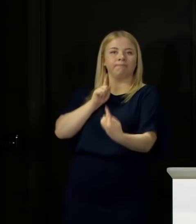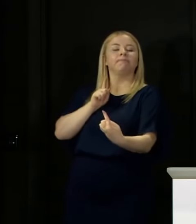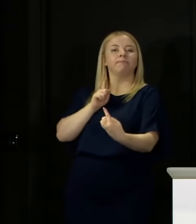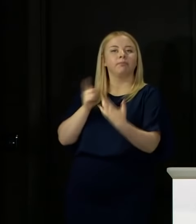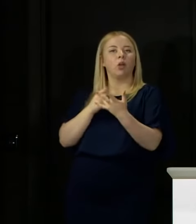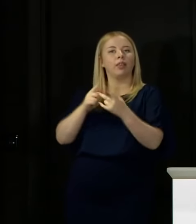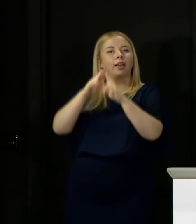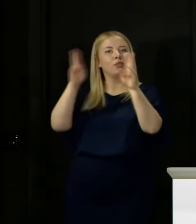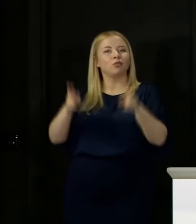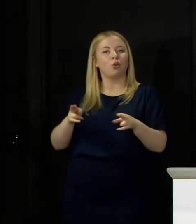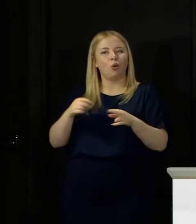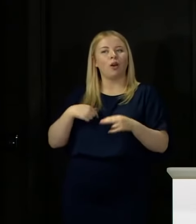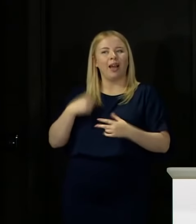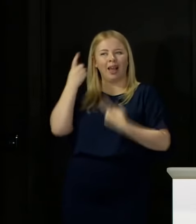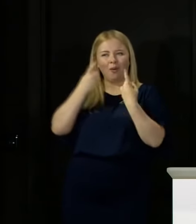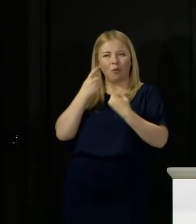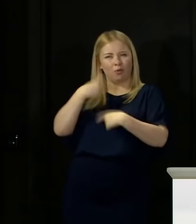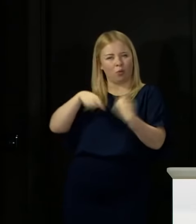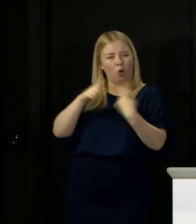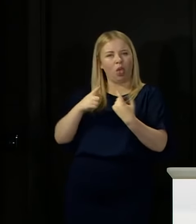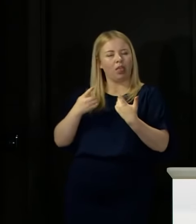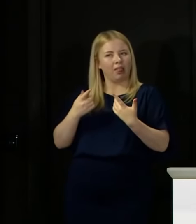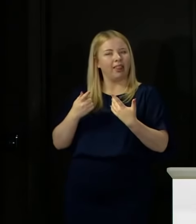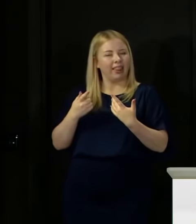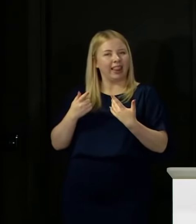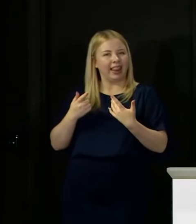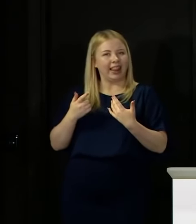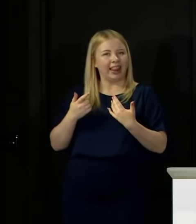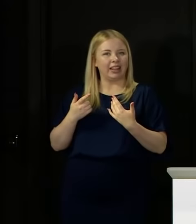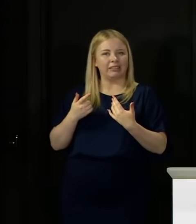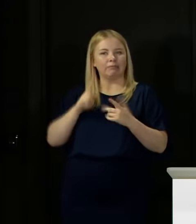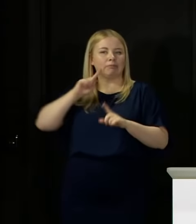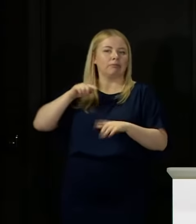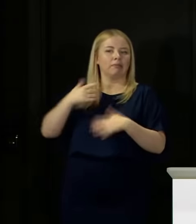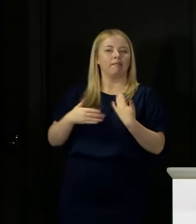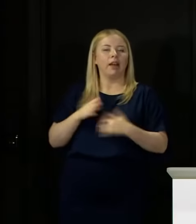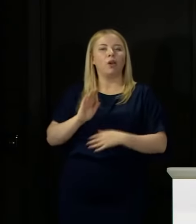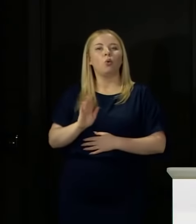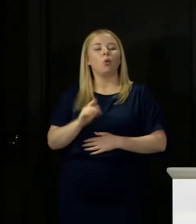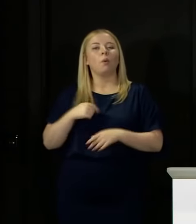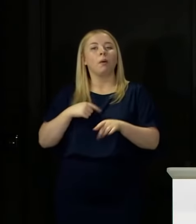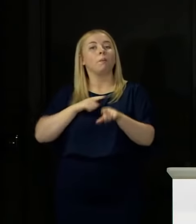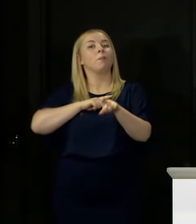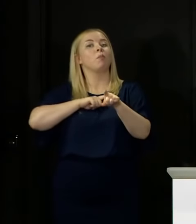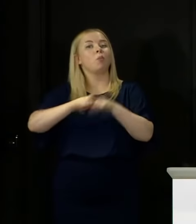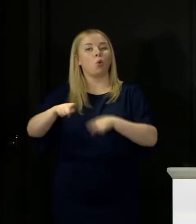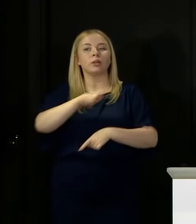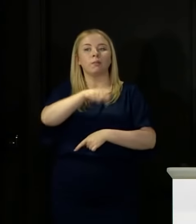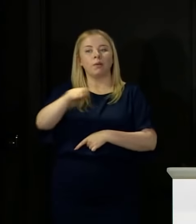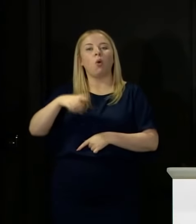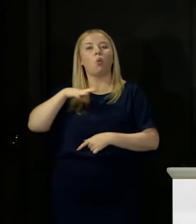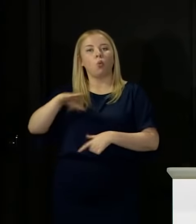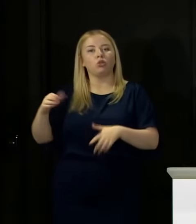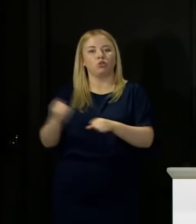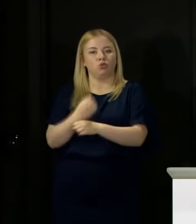I have got a bit of a worry that we have all let standards slip there, but I think the vast majority of people want to do the right things.